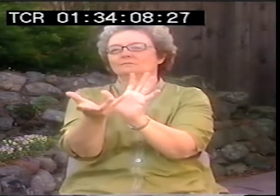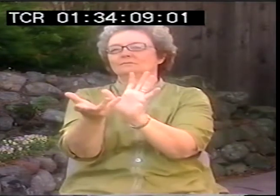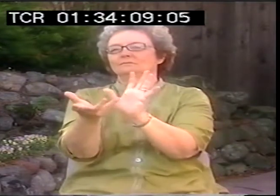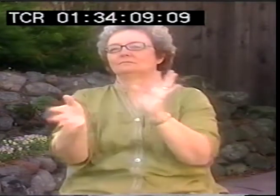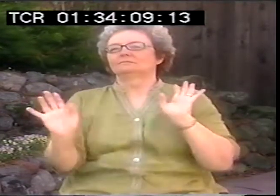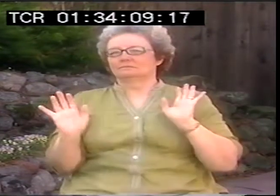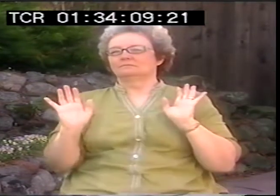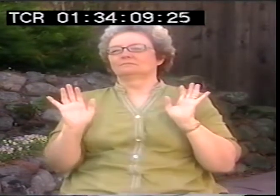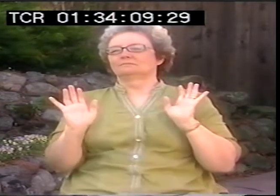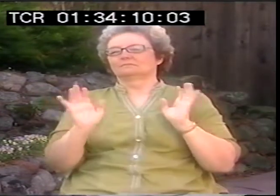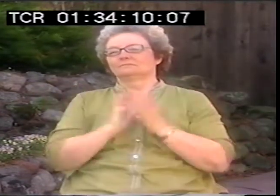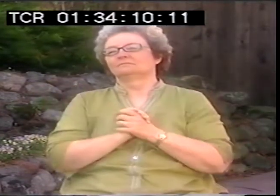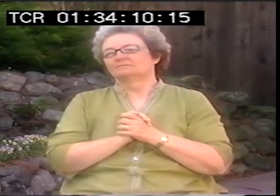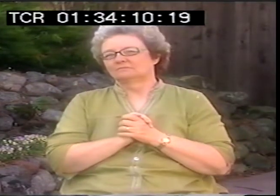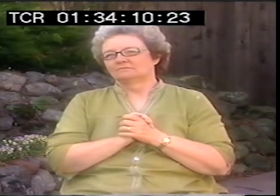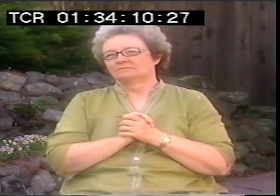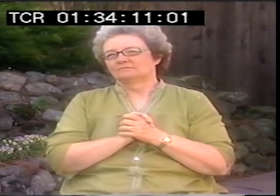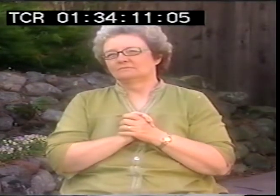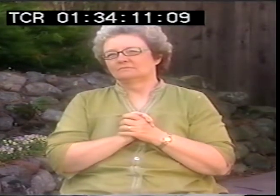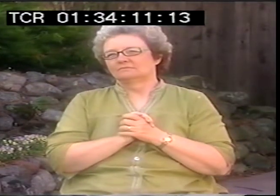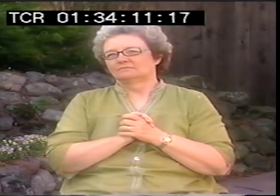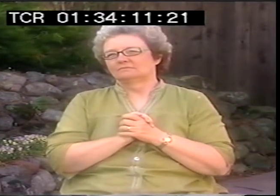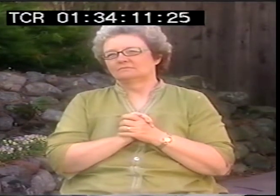into this one image that will adequately depict it.